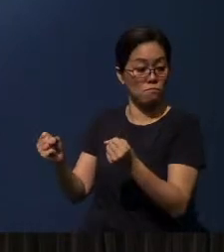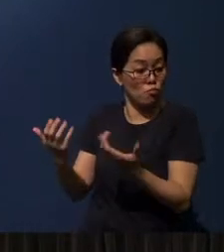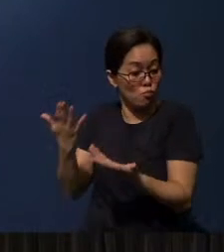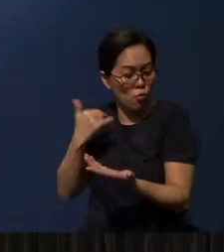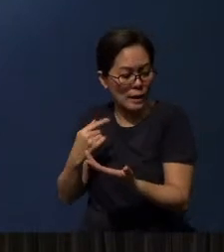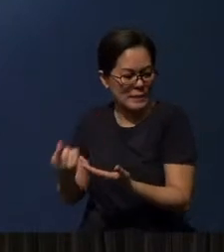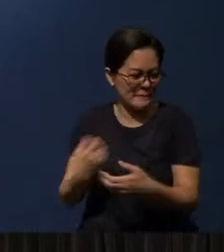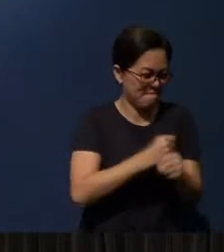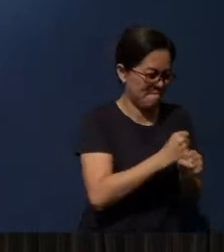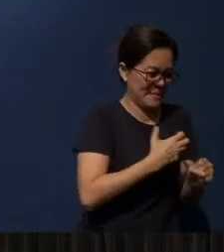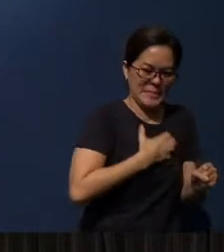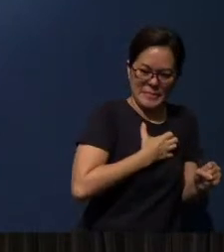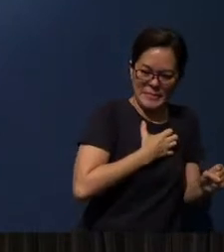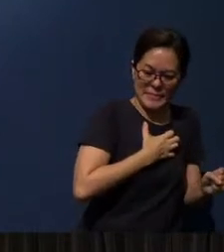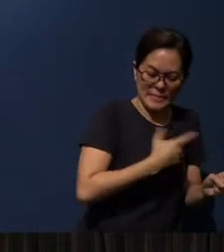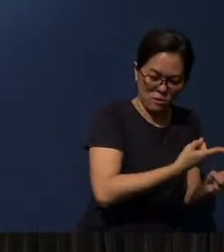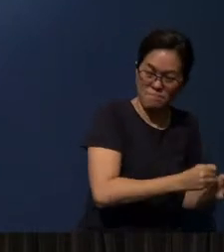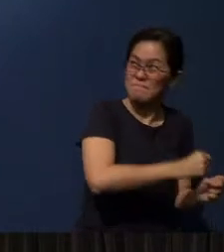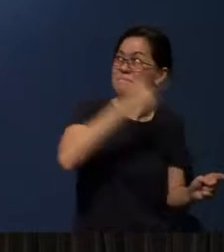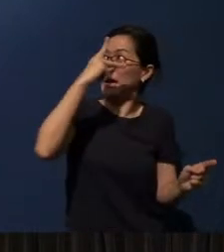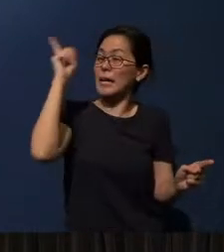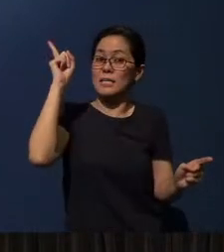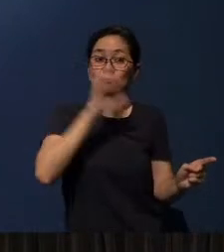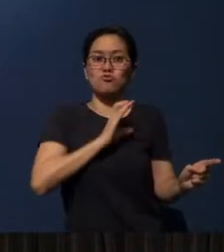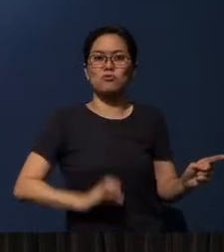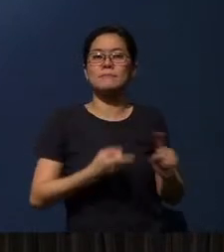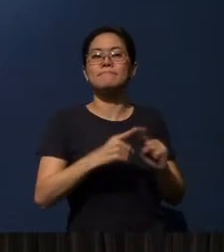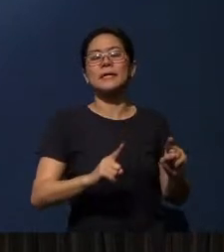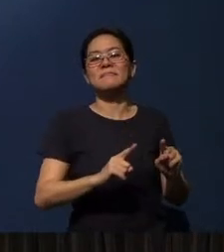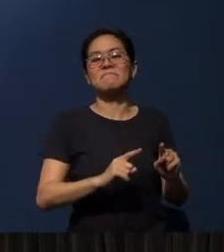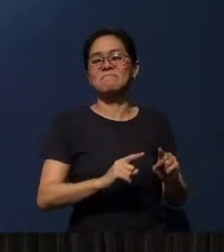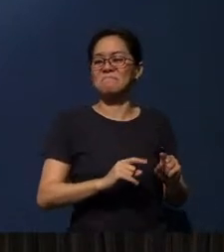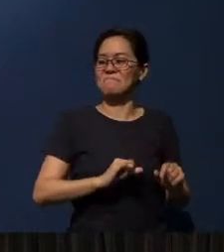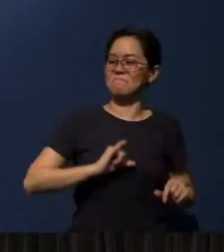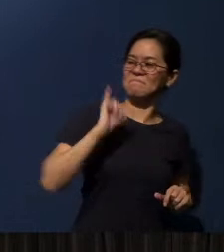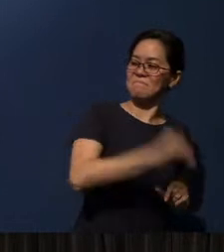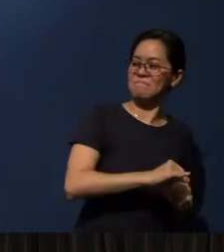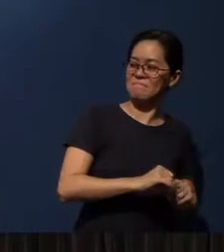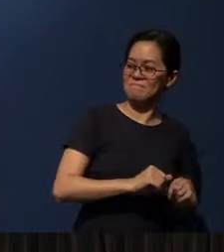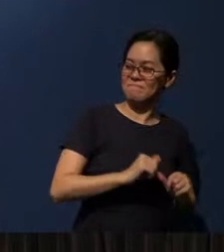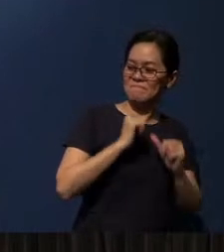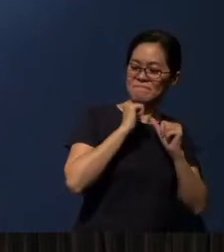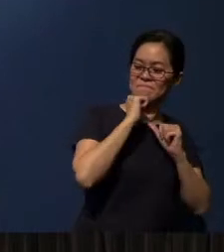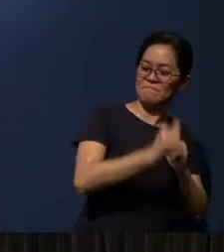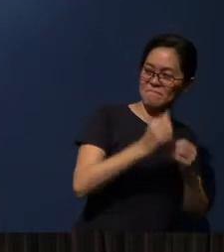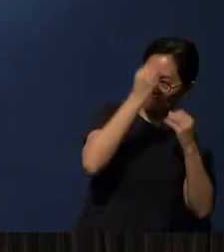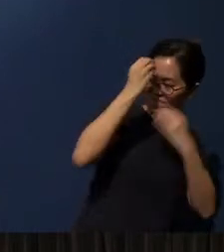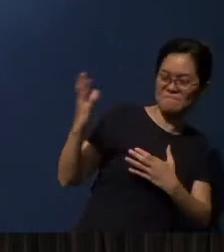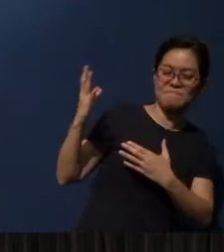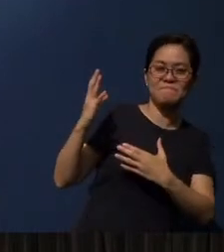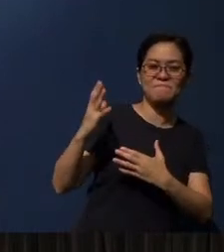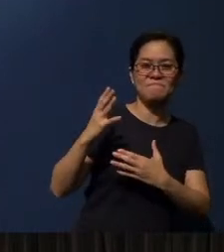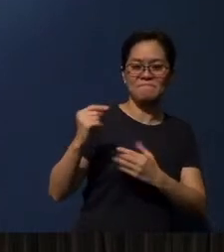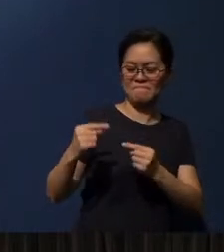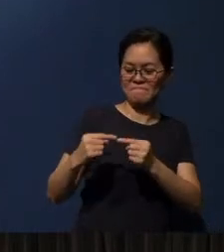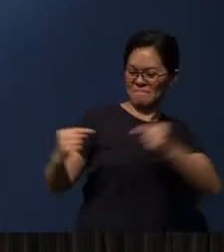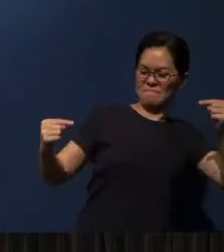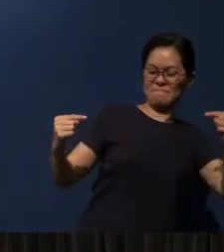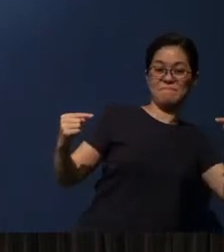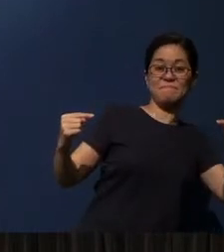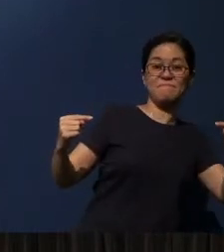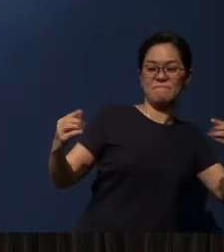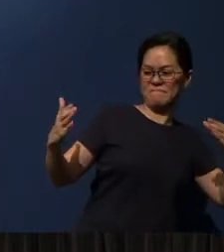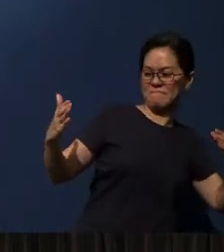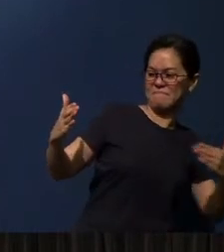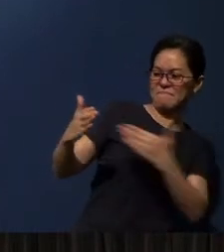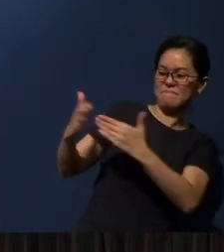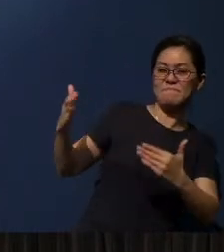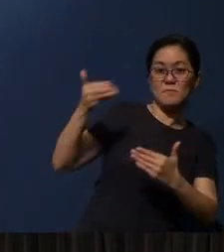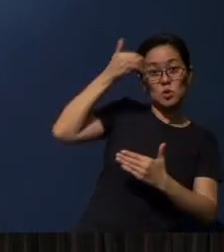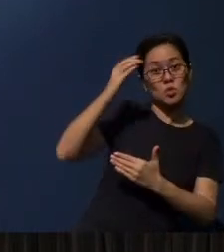But yet, at the same time, they remained disobedient, and even contrary or against God.